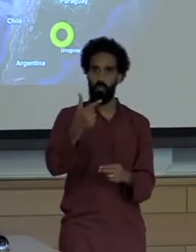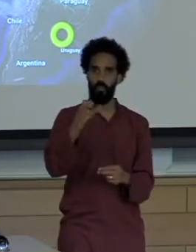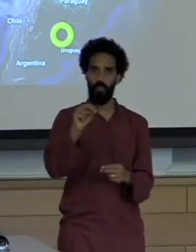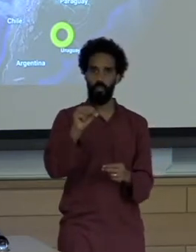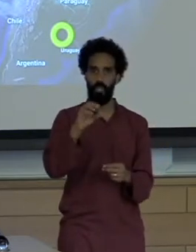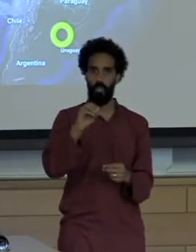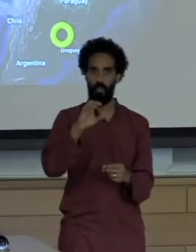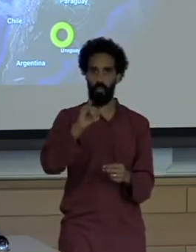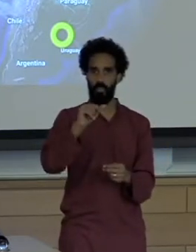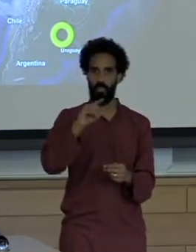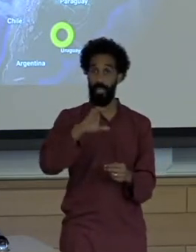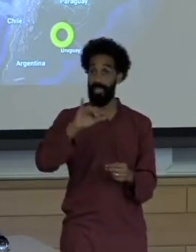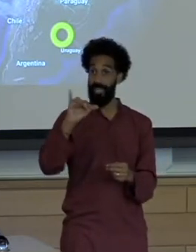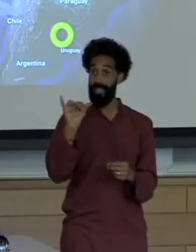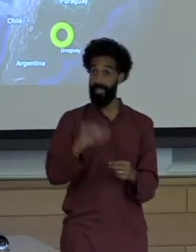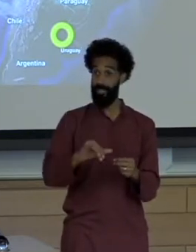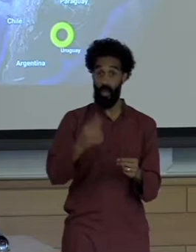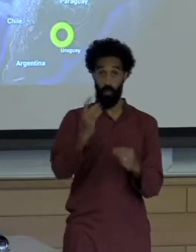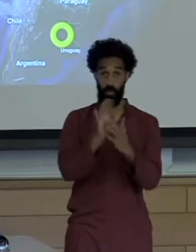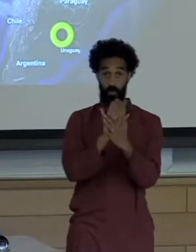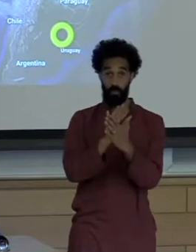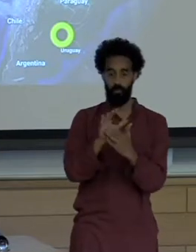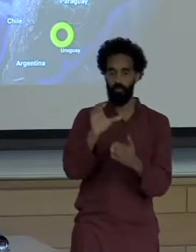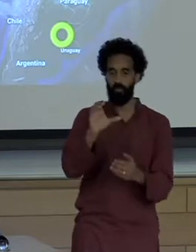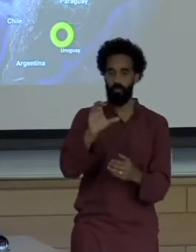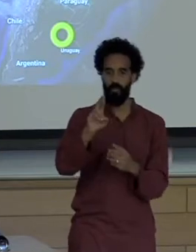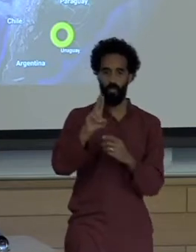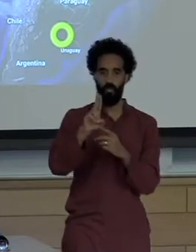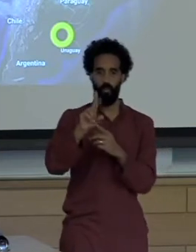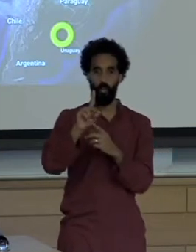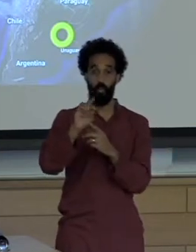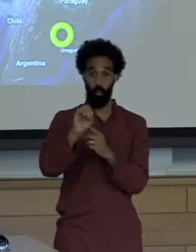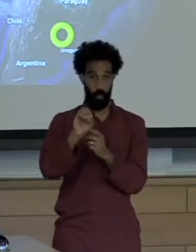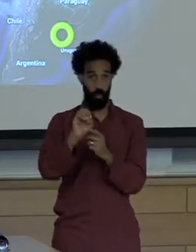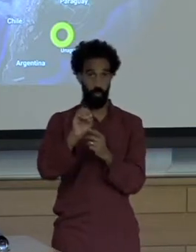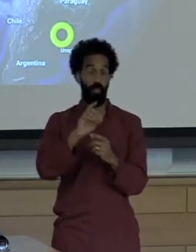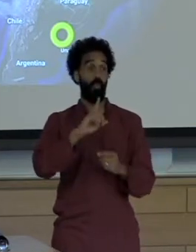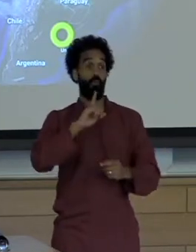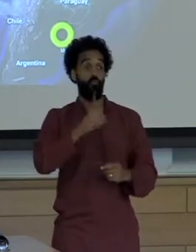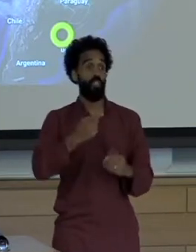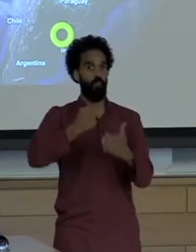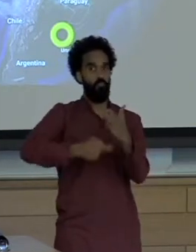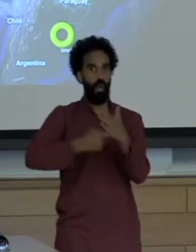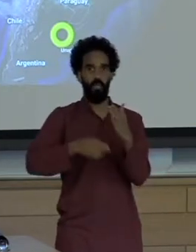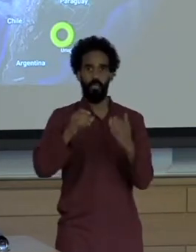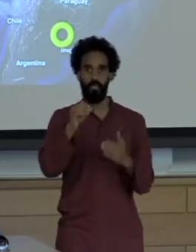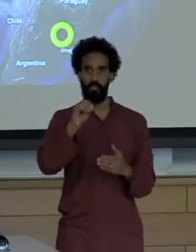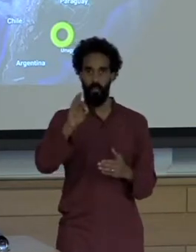Crude: The Real Price of Oil which some of you may have seen So also in the Amazon